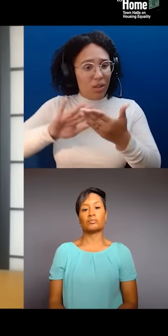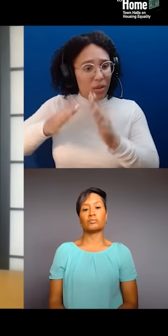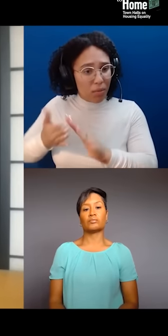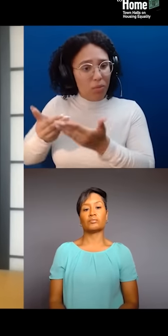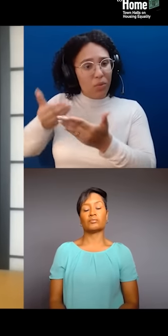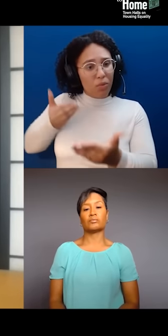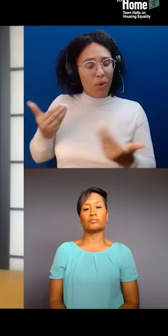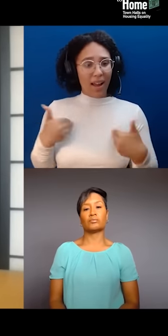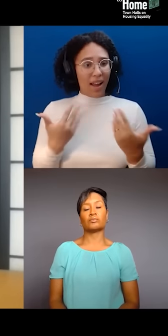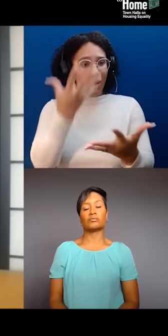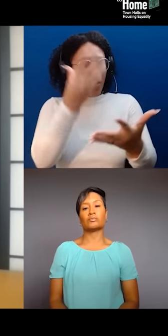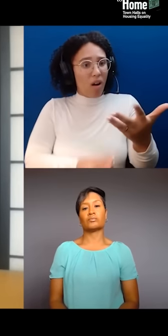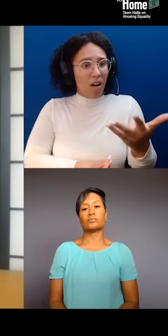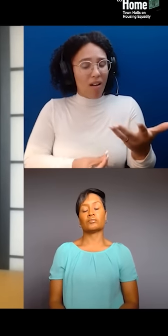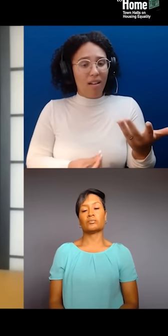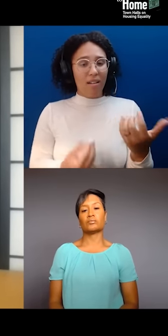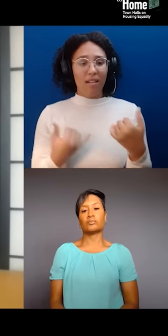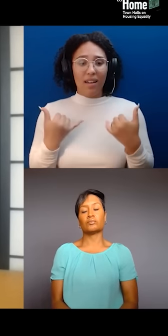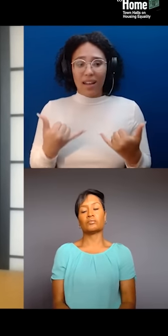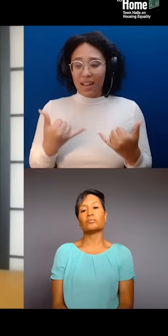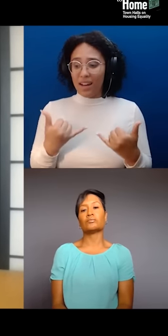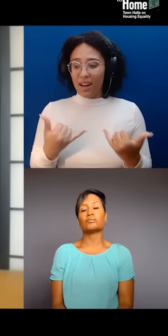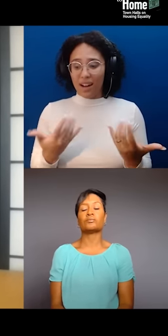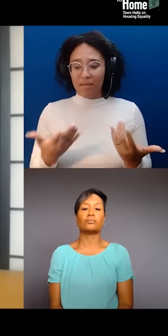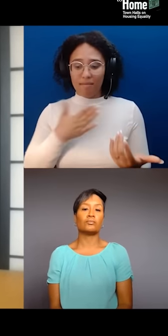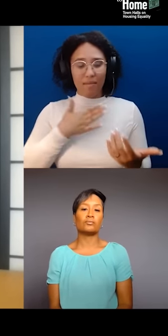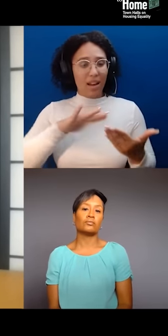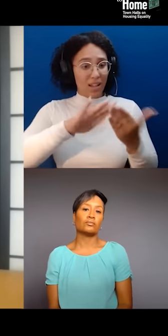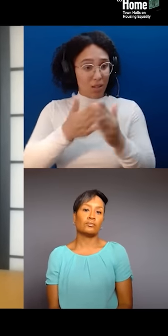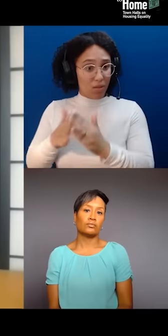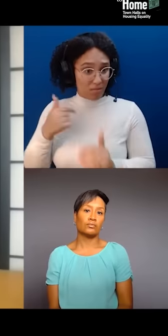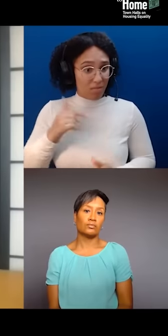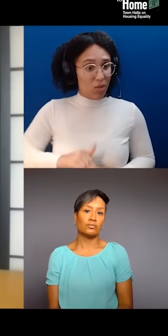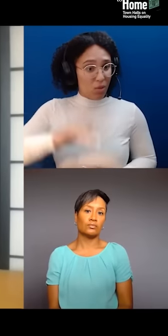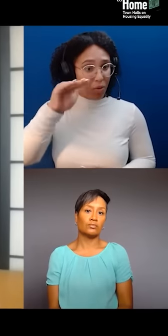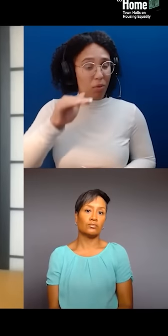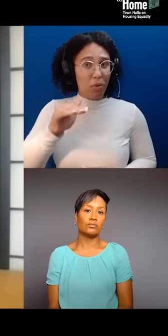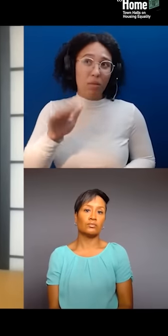of Upper Manhattan, at a certain point, couple years ago, maybe five or so years ago, we received the most 311 calls